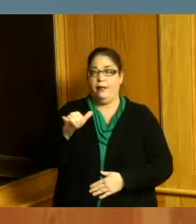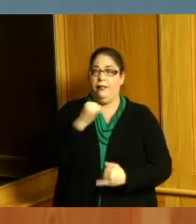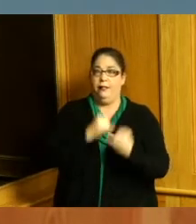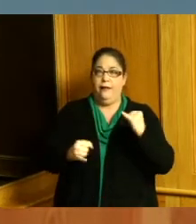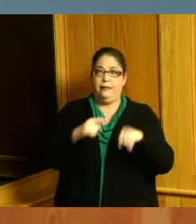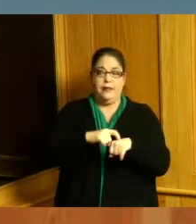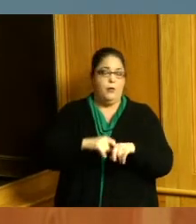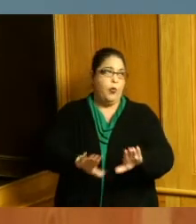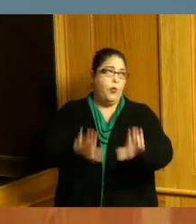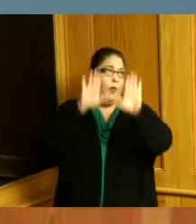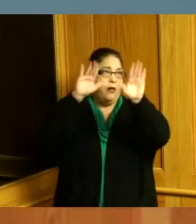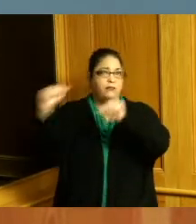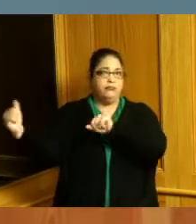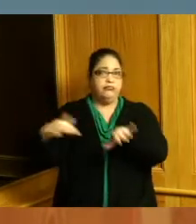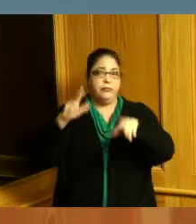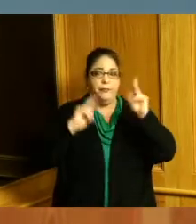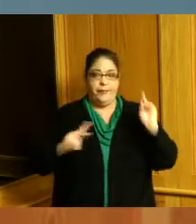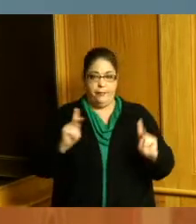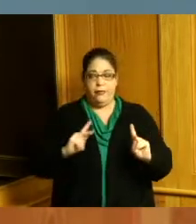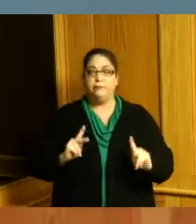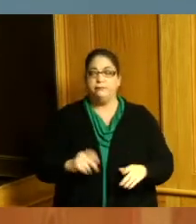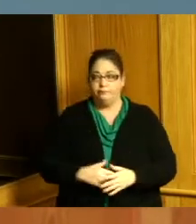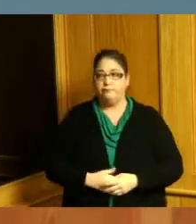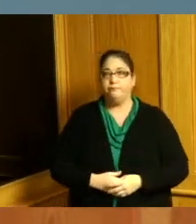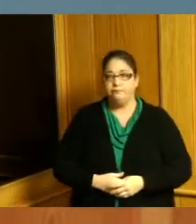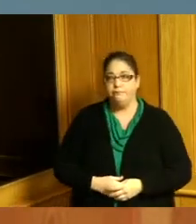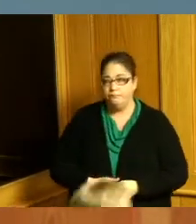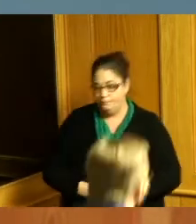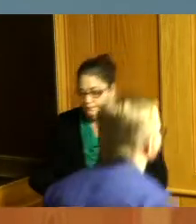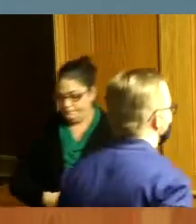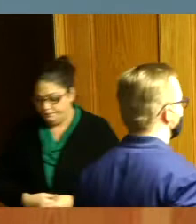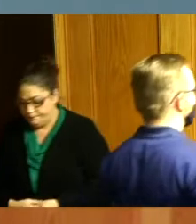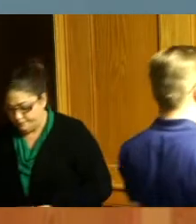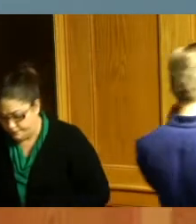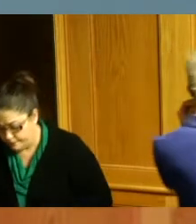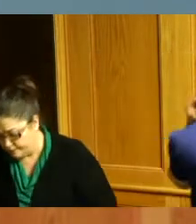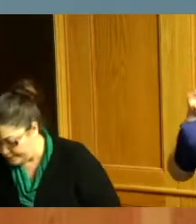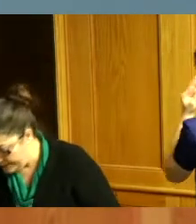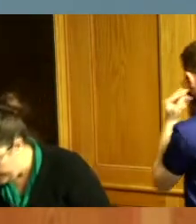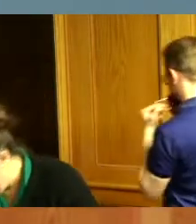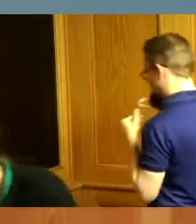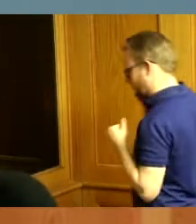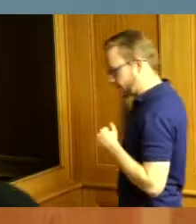at last time so we have someone who's on the line would like to make a comment